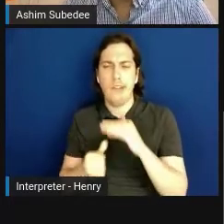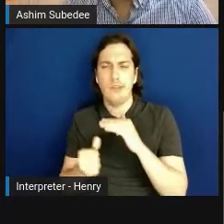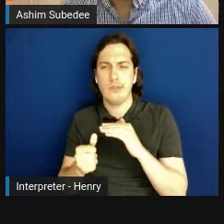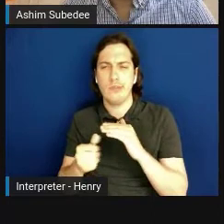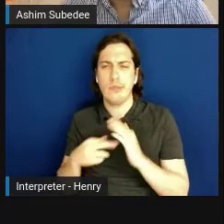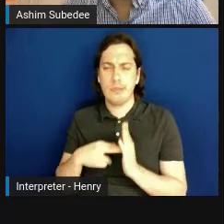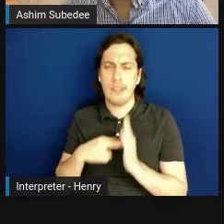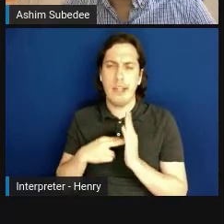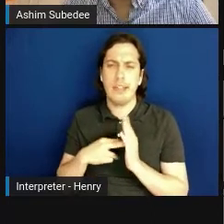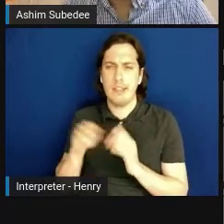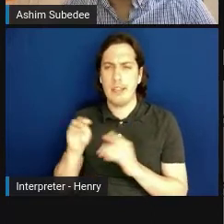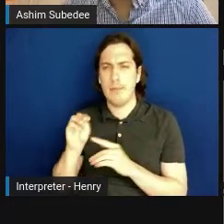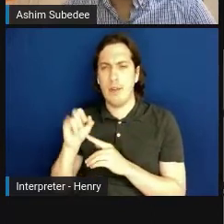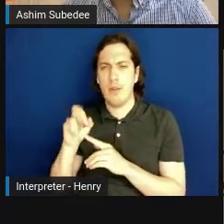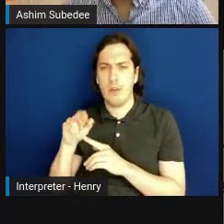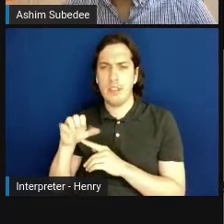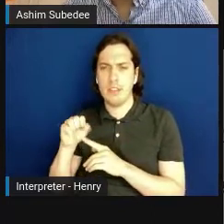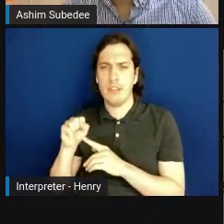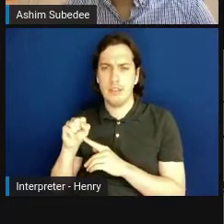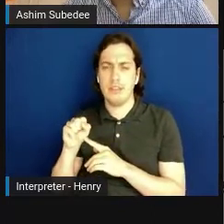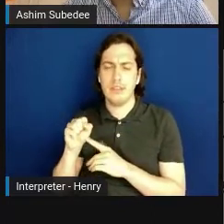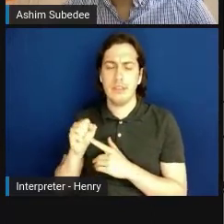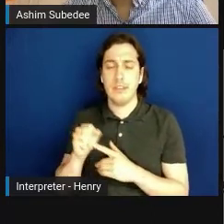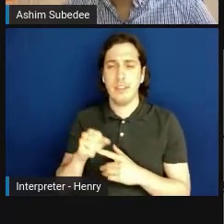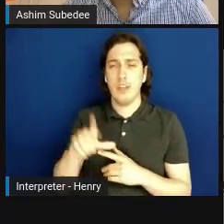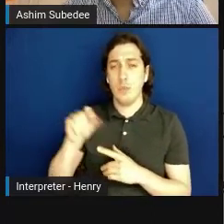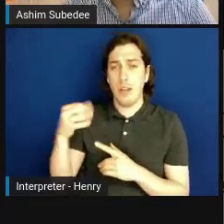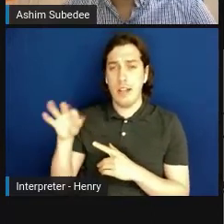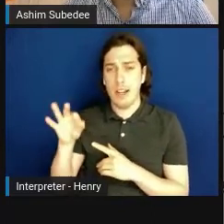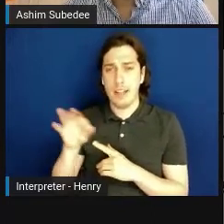In 2019 and 2020, we saw that around seven